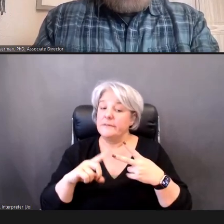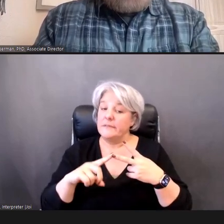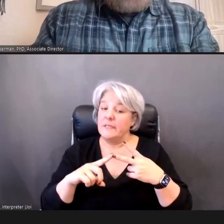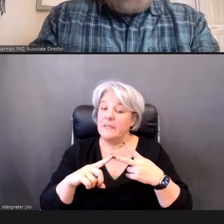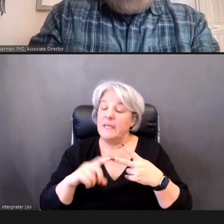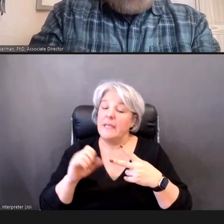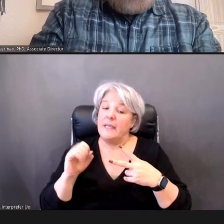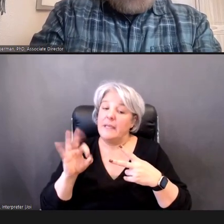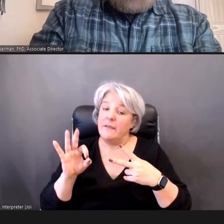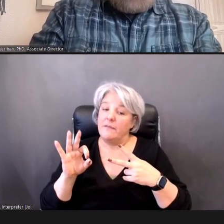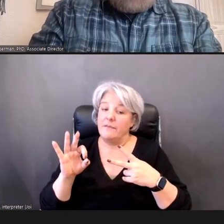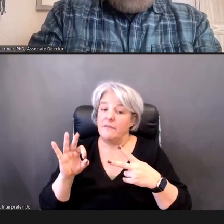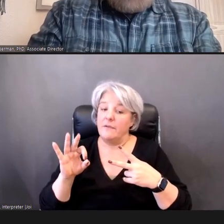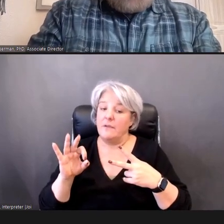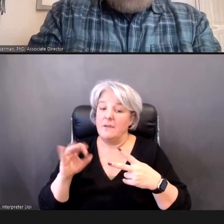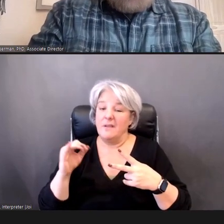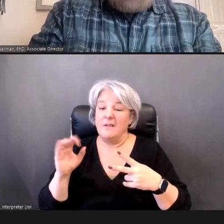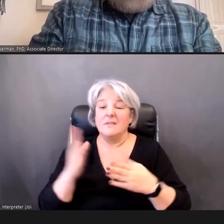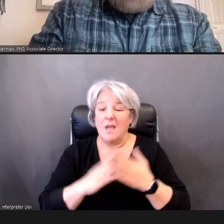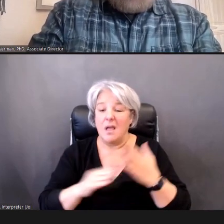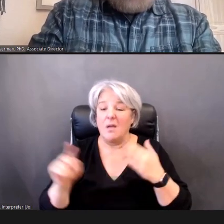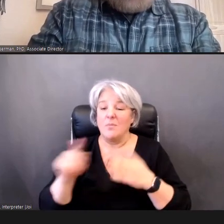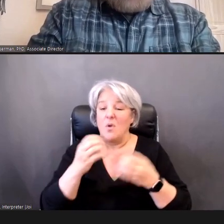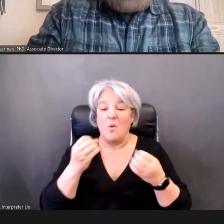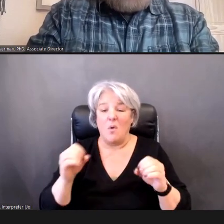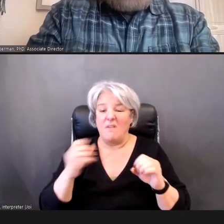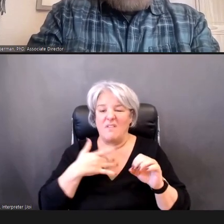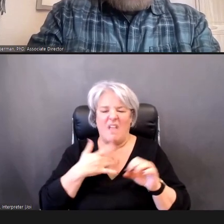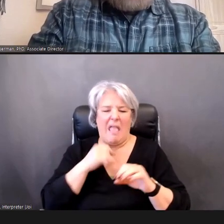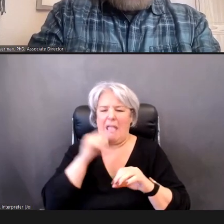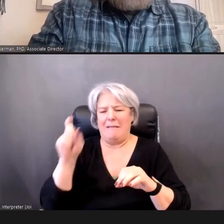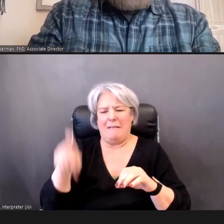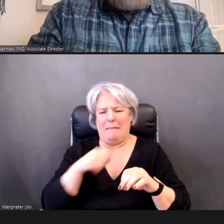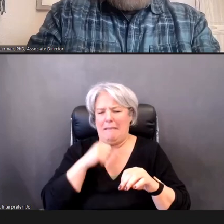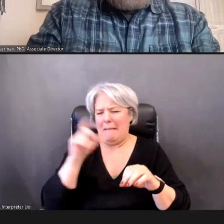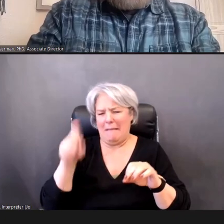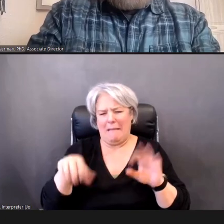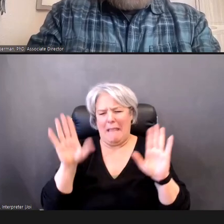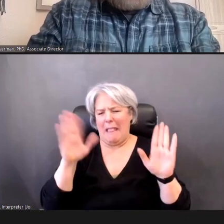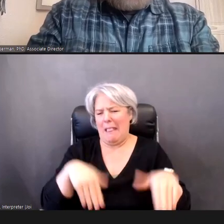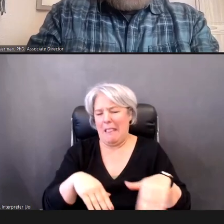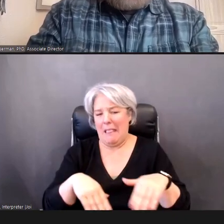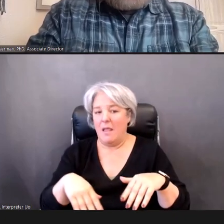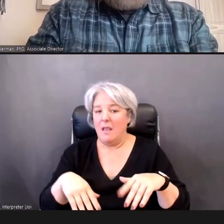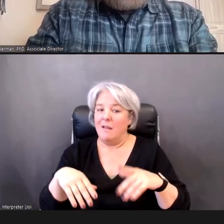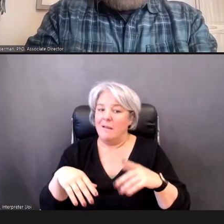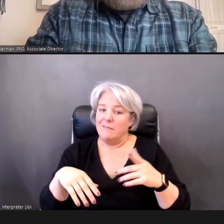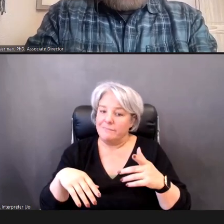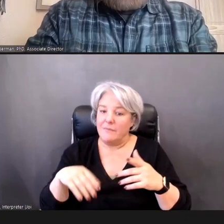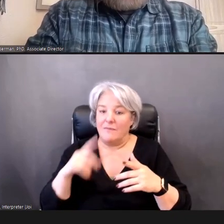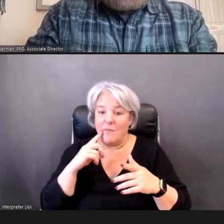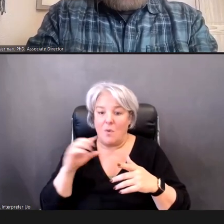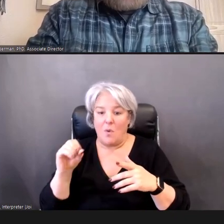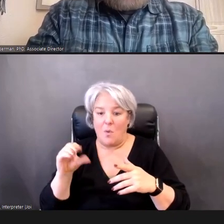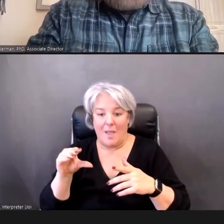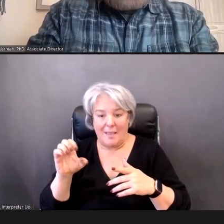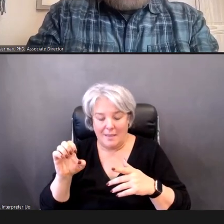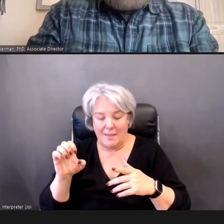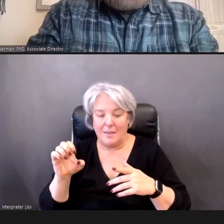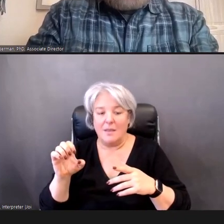don't need it mentality is, "We don't need OAE", I think, we can talk about that in two ways --